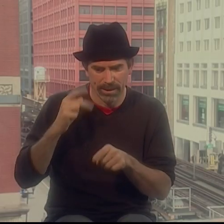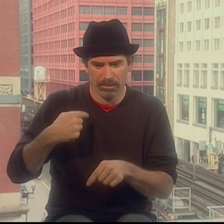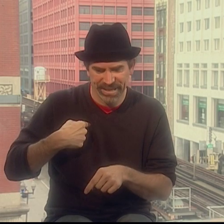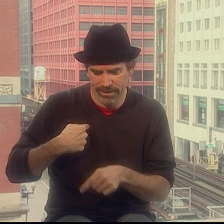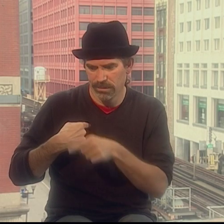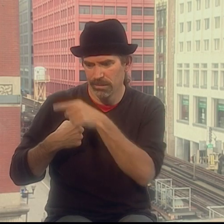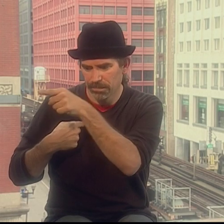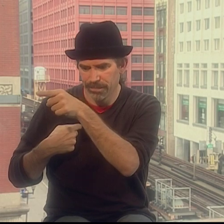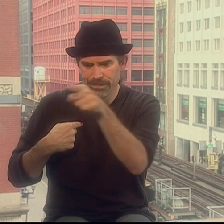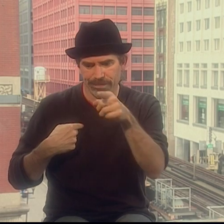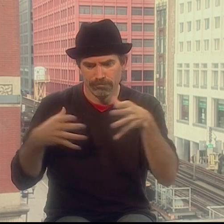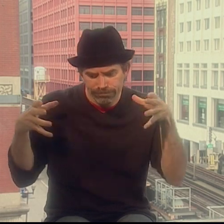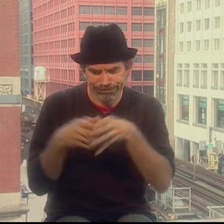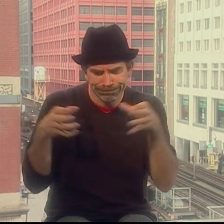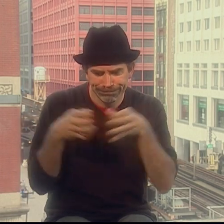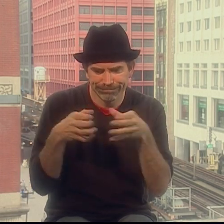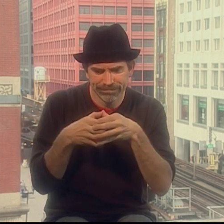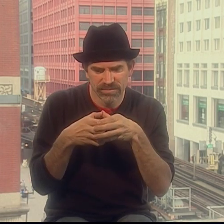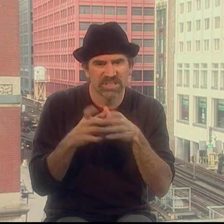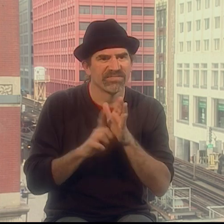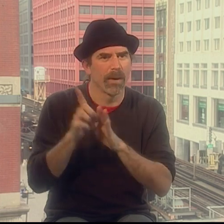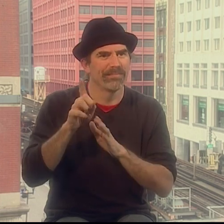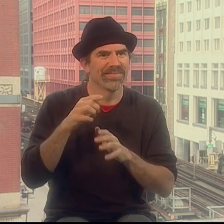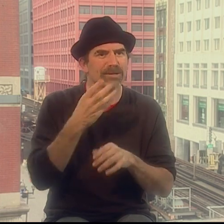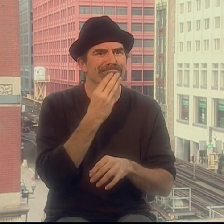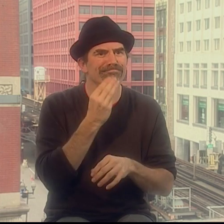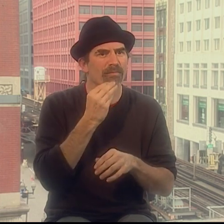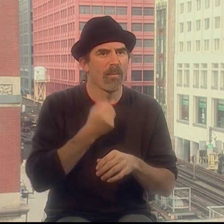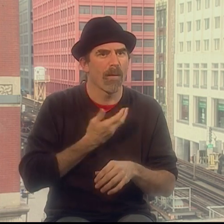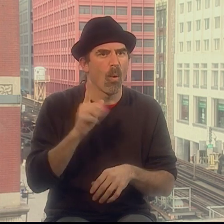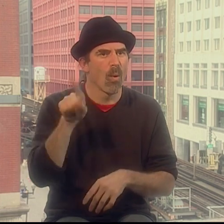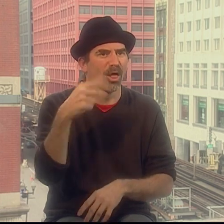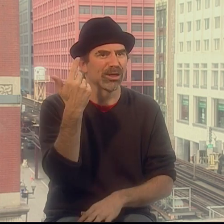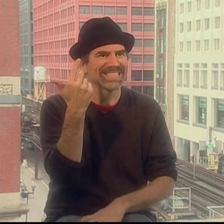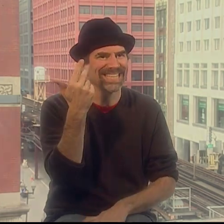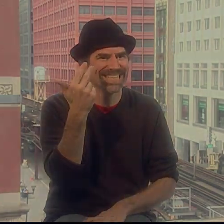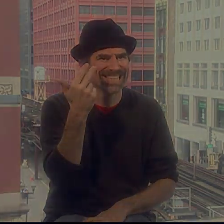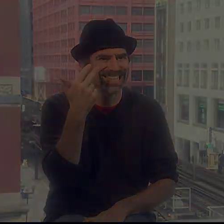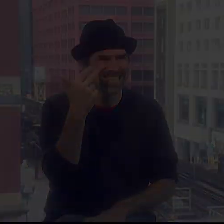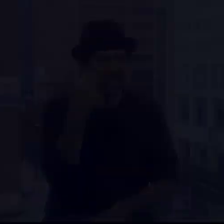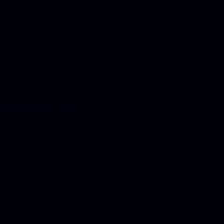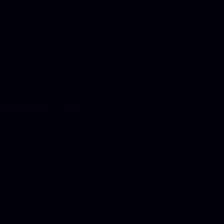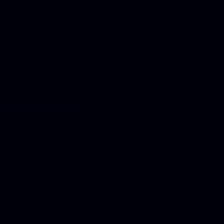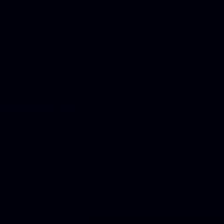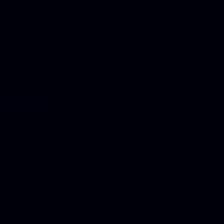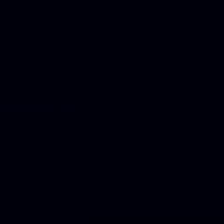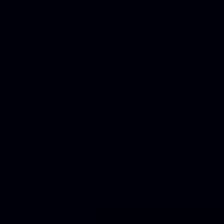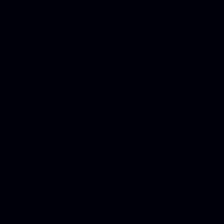Kenny, Serge, Johanne and I worked together and developed the Holocaust piece called Only Thirteen.